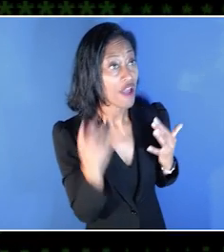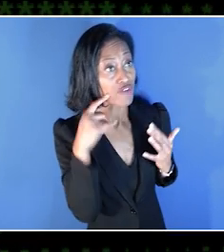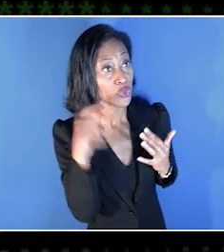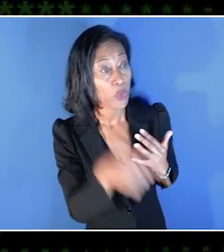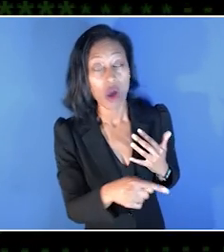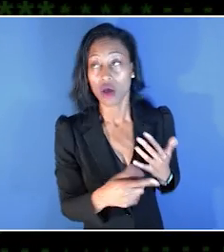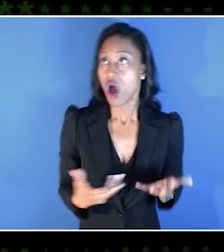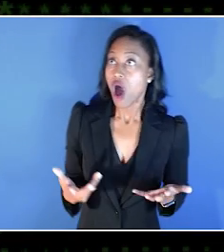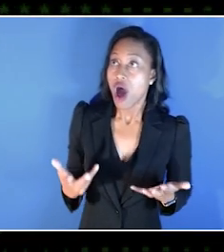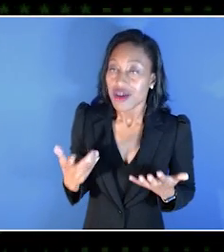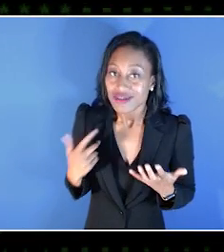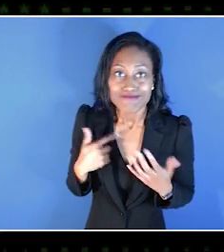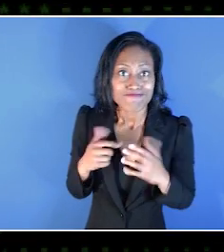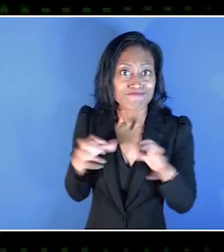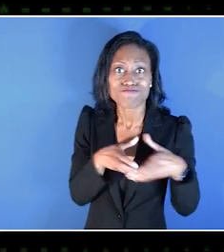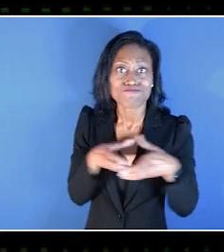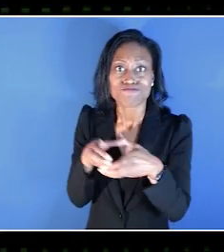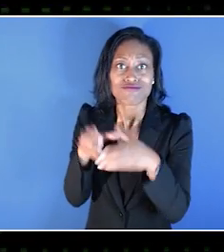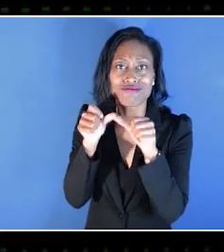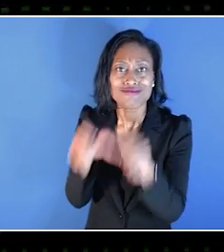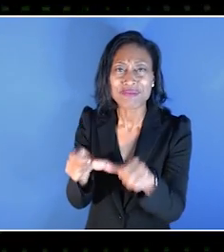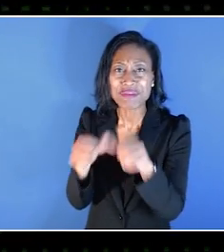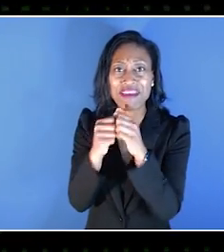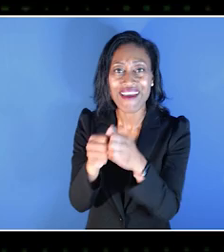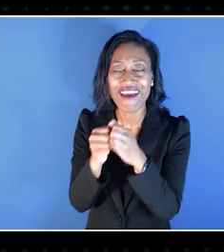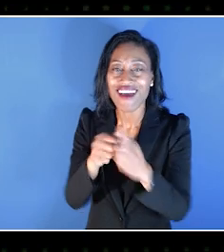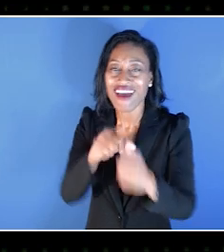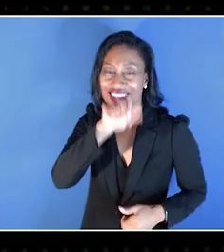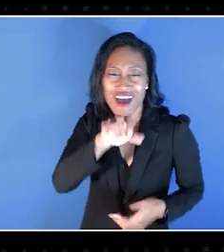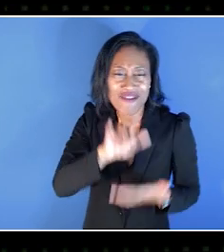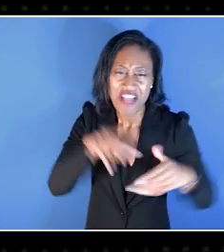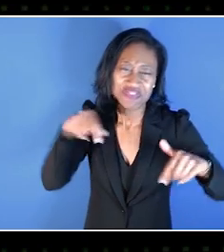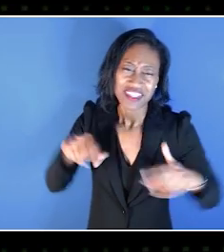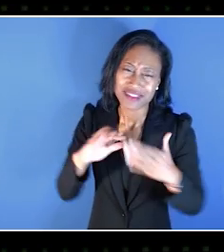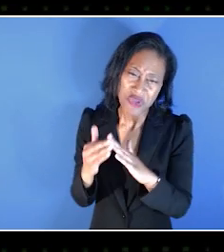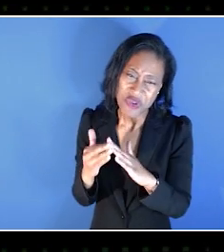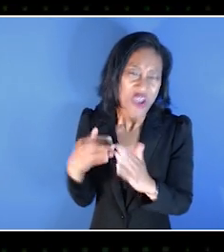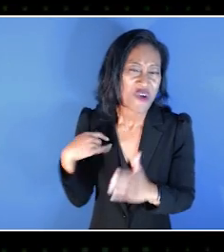so that we can continue on together. And I absolutely love that about the community.